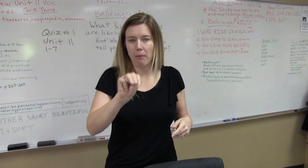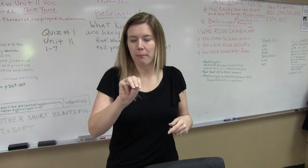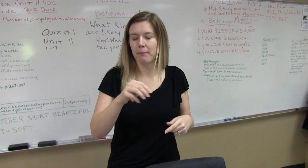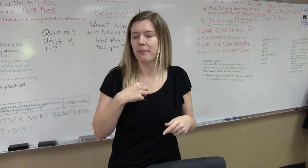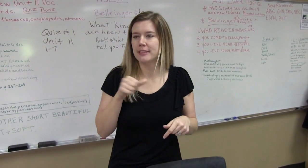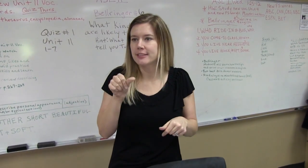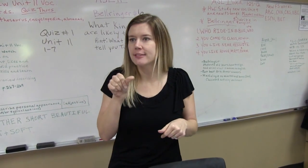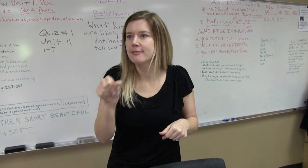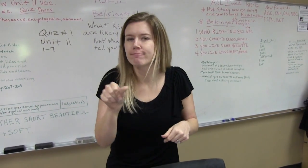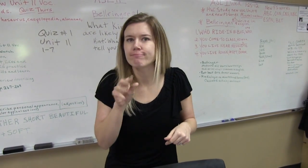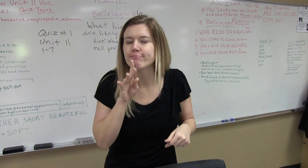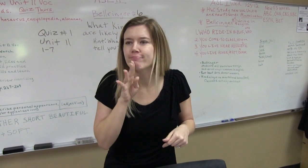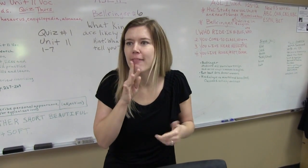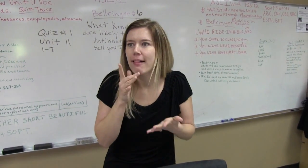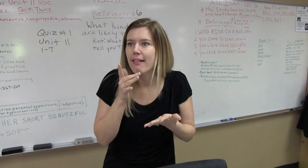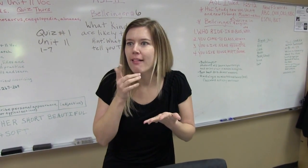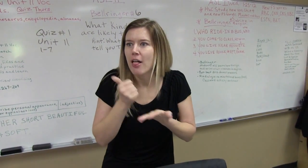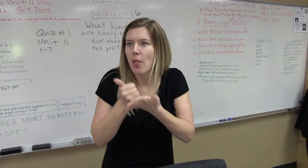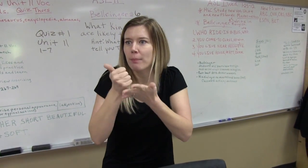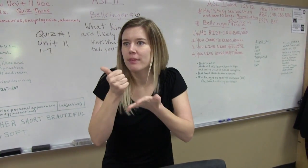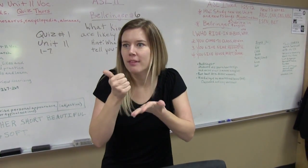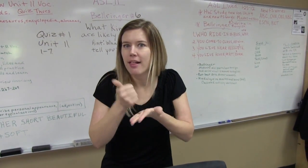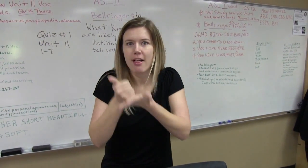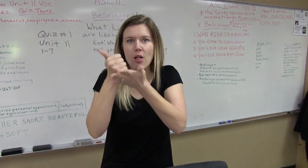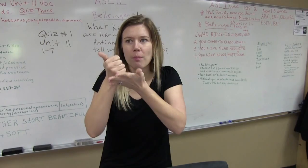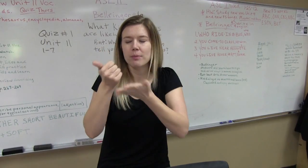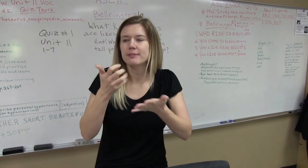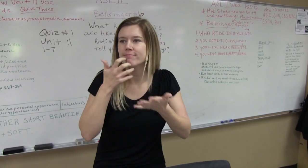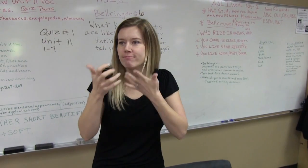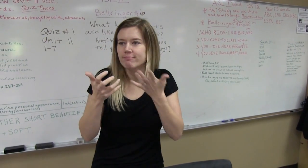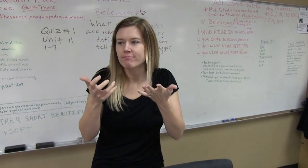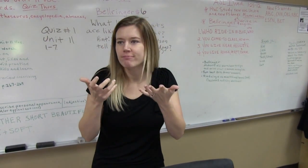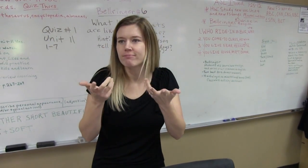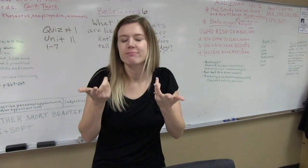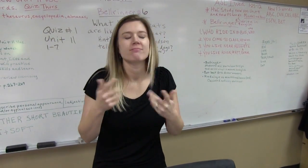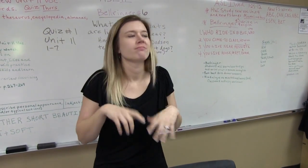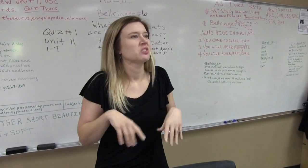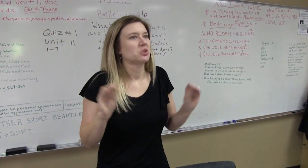to the intercom and I tried to push the button and say Help! Help! You know and I thought